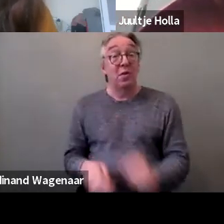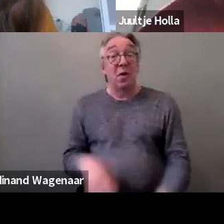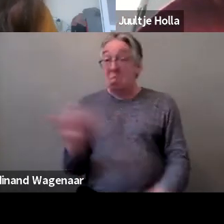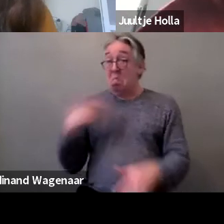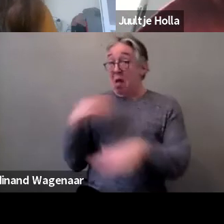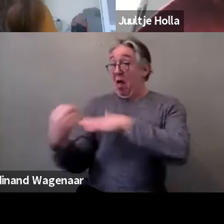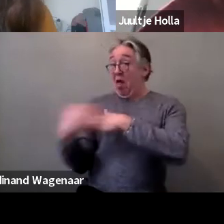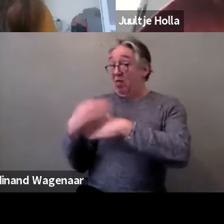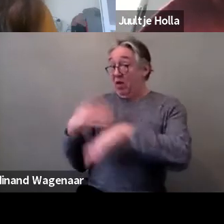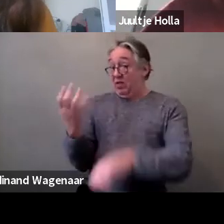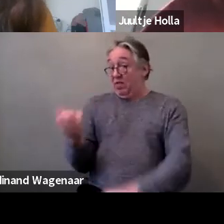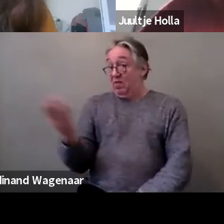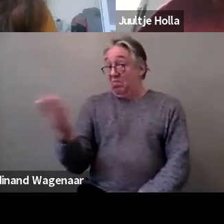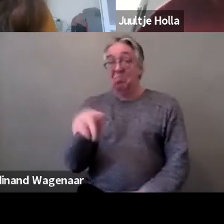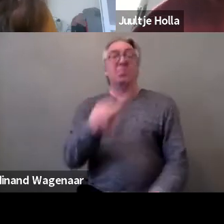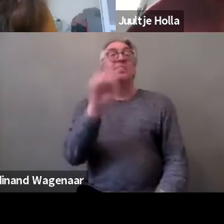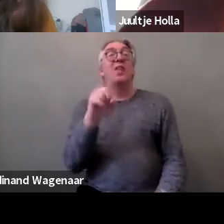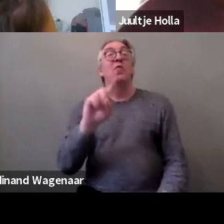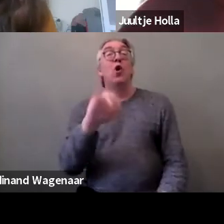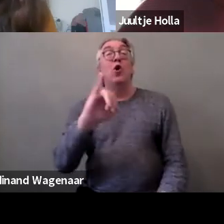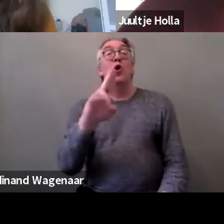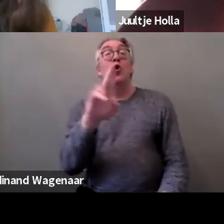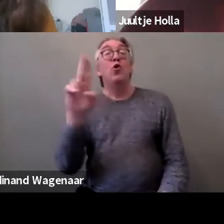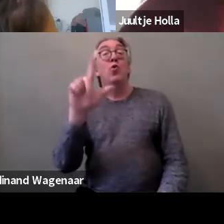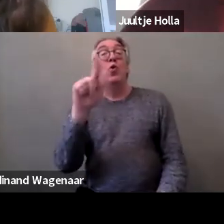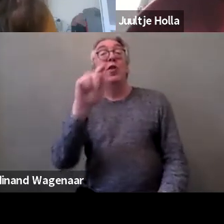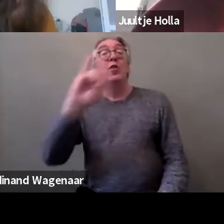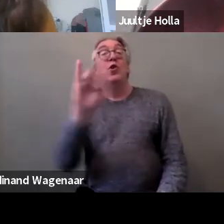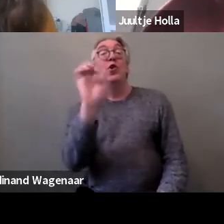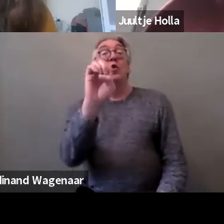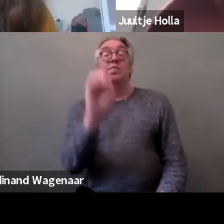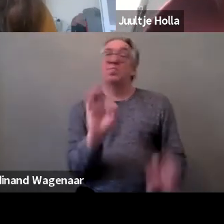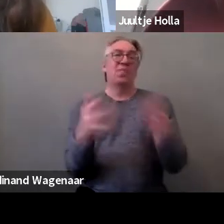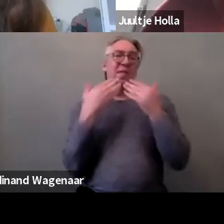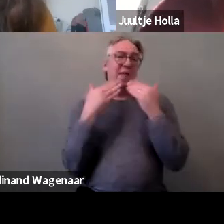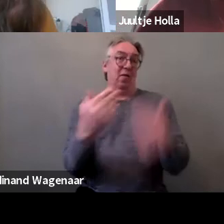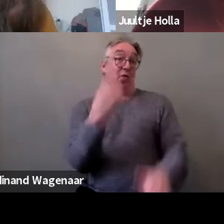So first Juultje. Thank you for the question.